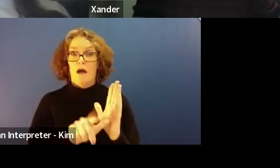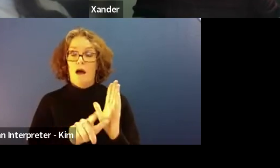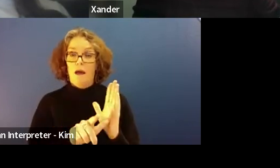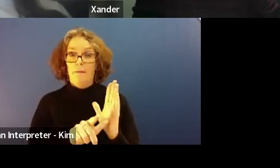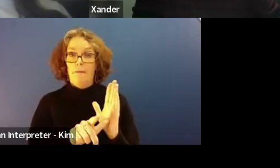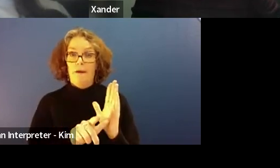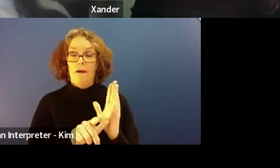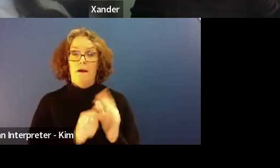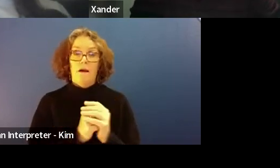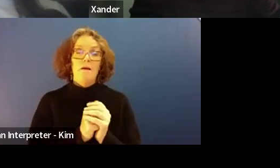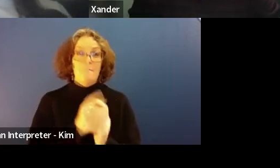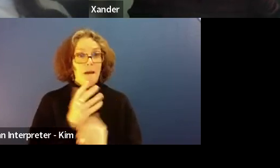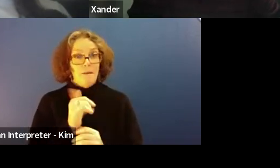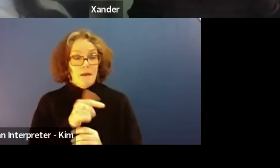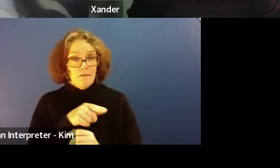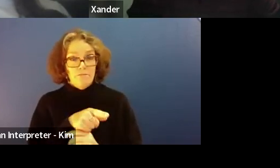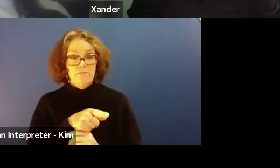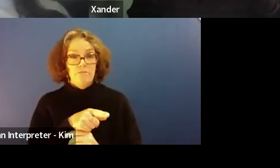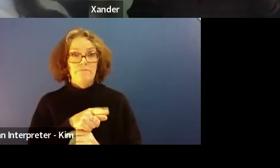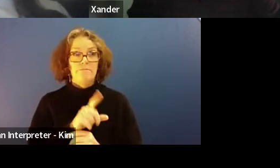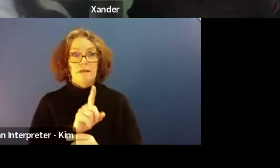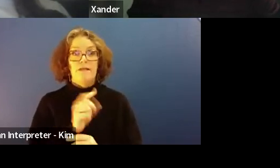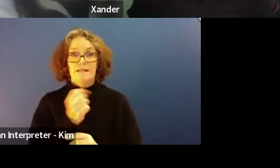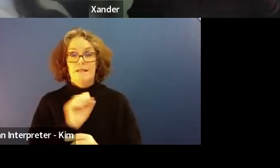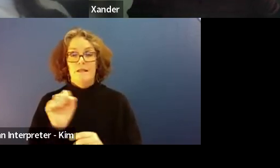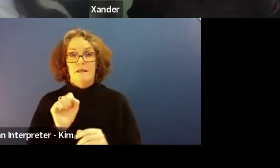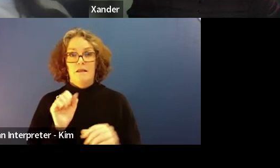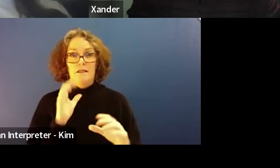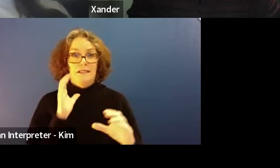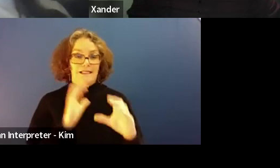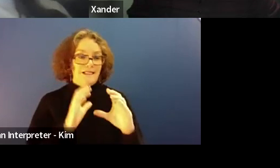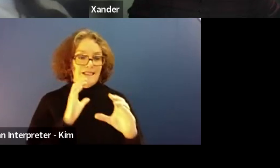may have not had the time but still it's.